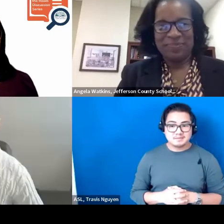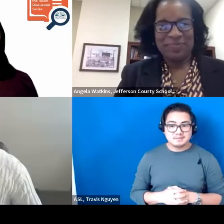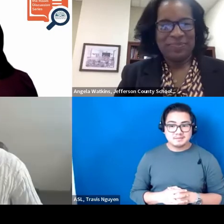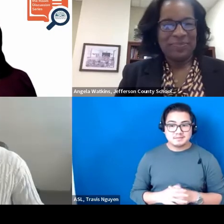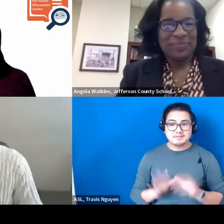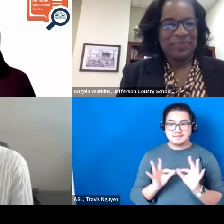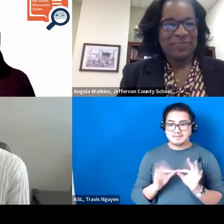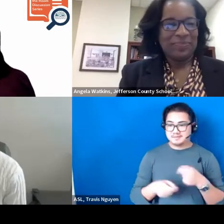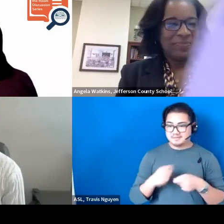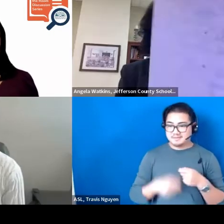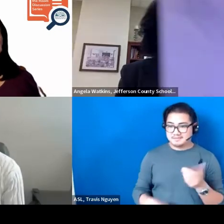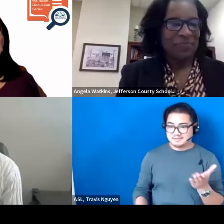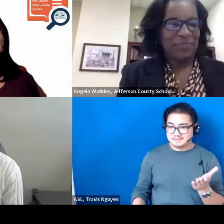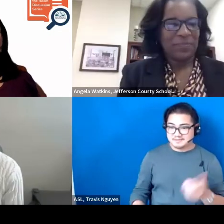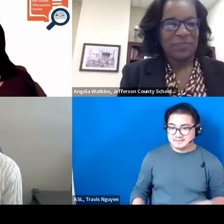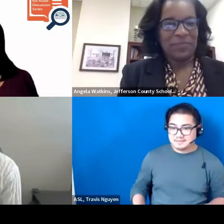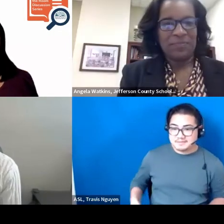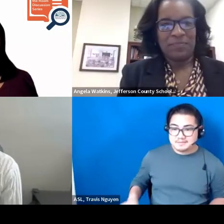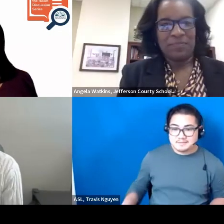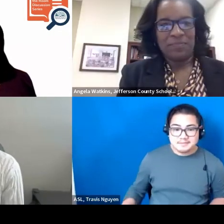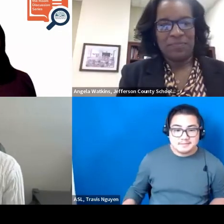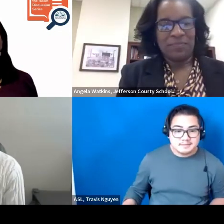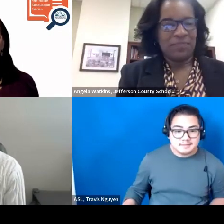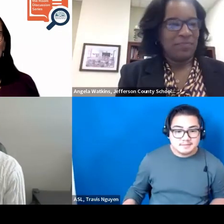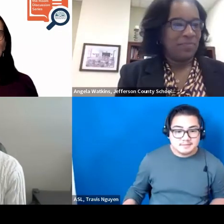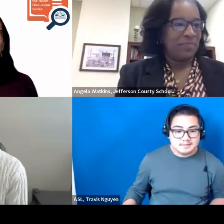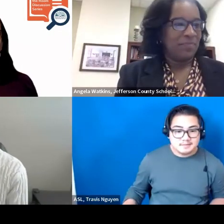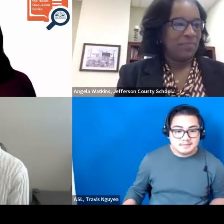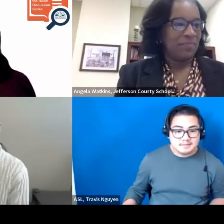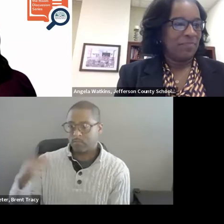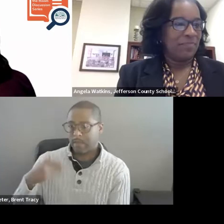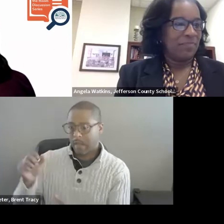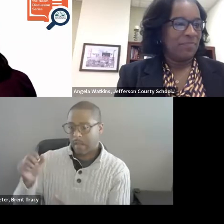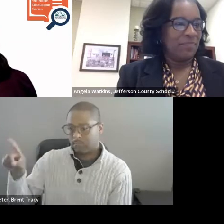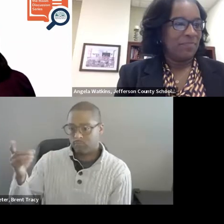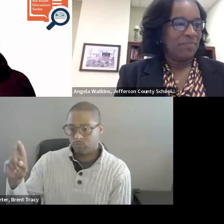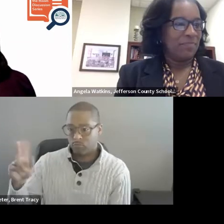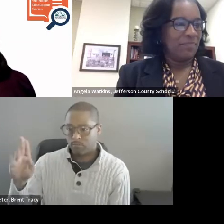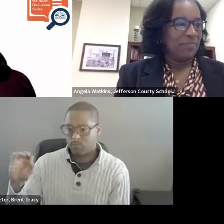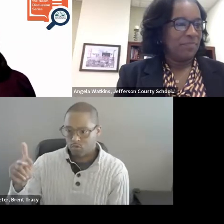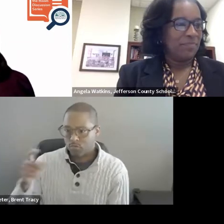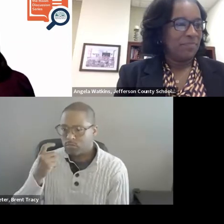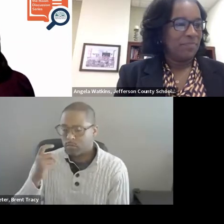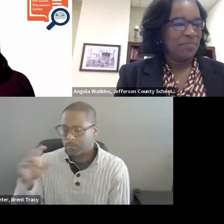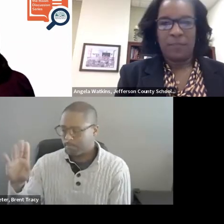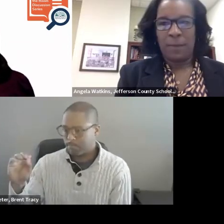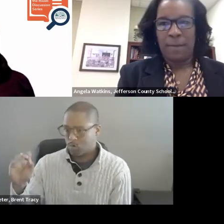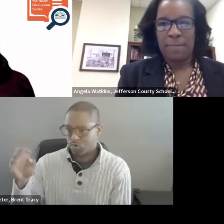Let's jump in. Dr. Booker, you recently co-authored a research brief on instructional coaching.